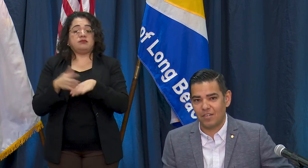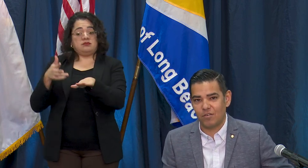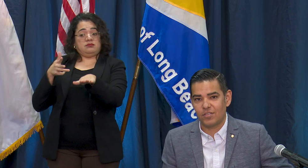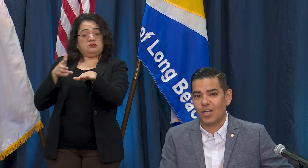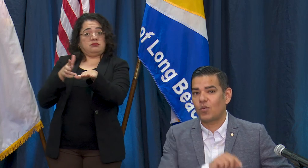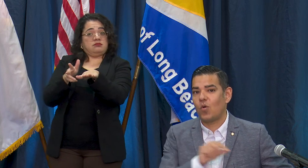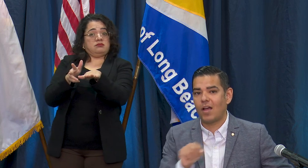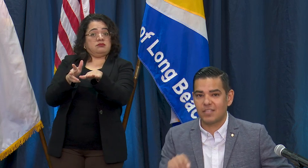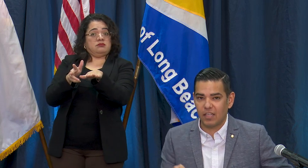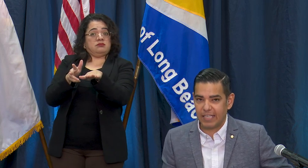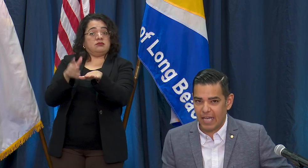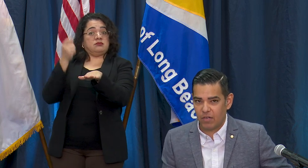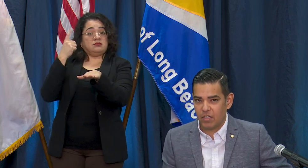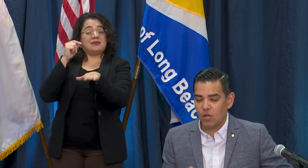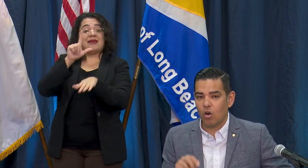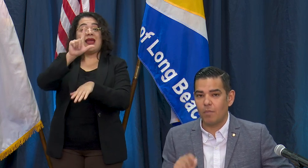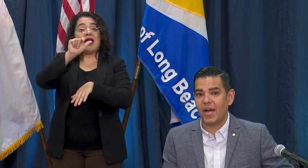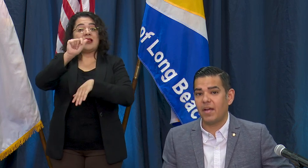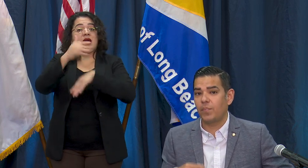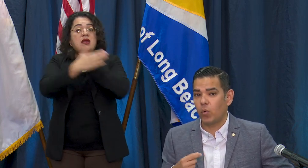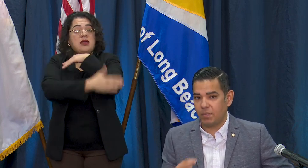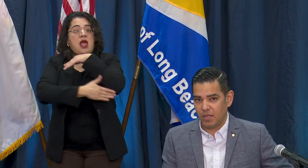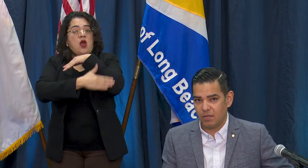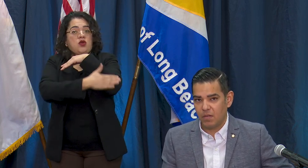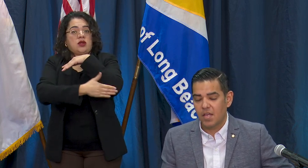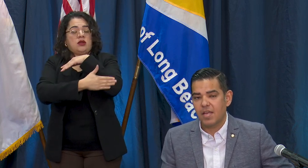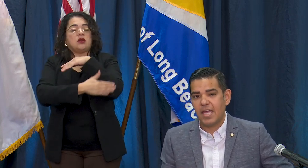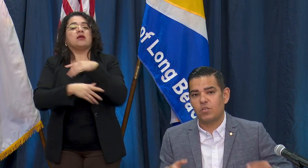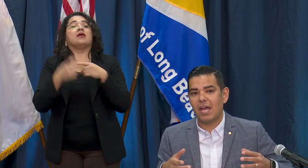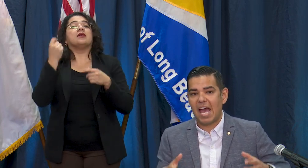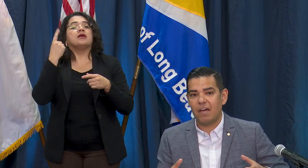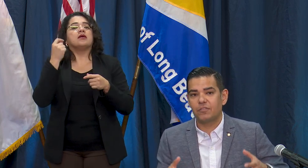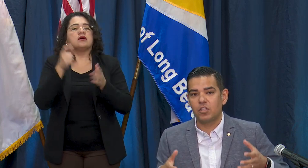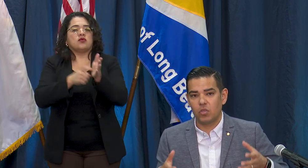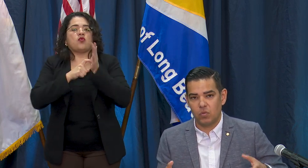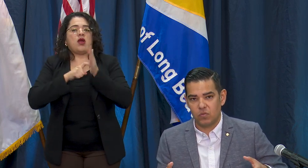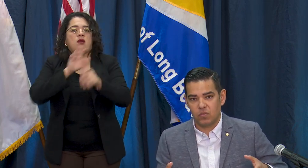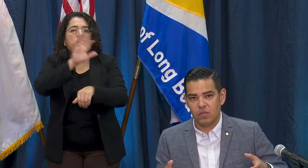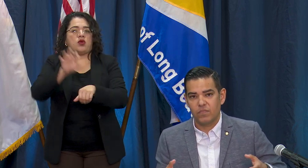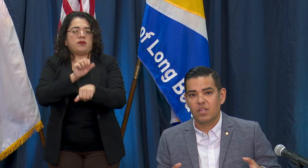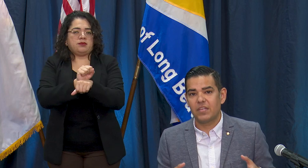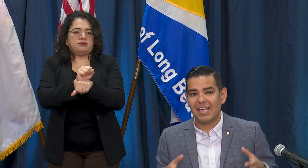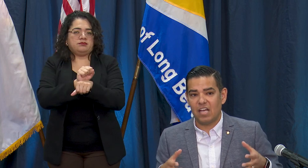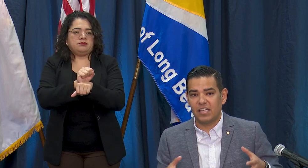centers across LA County are by appointment and you have to use the LA